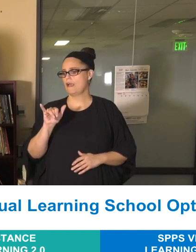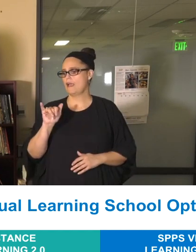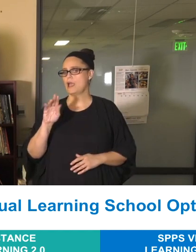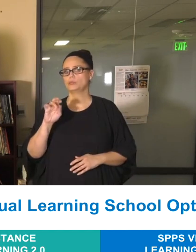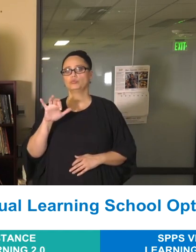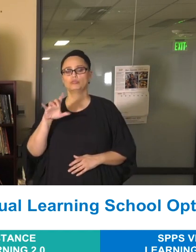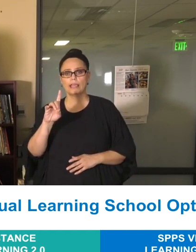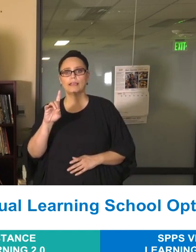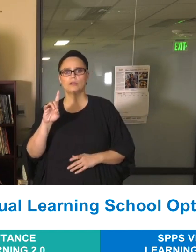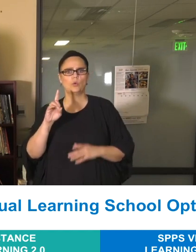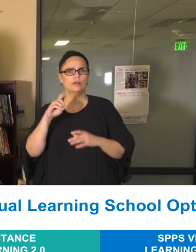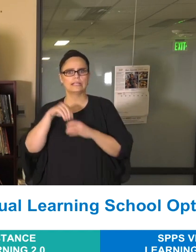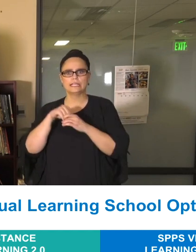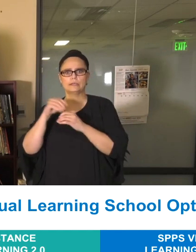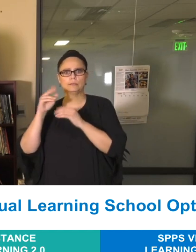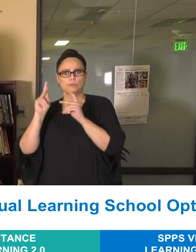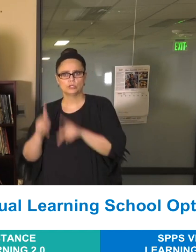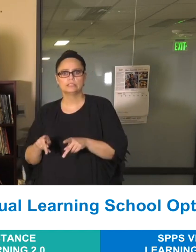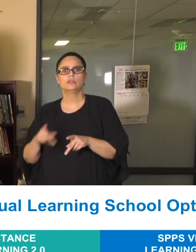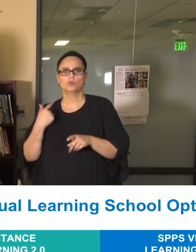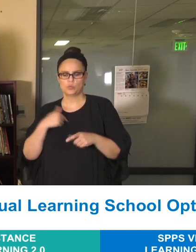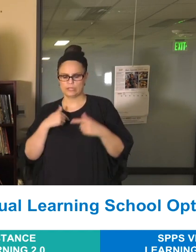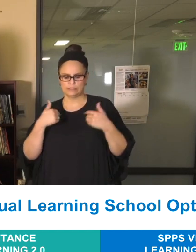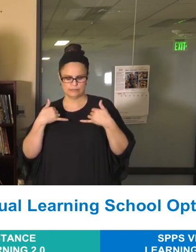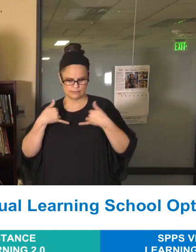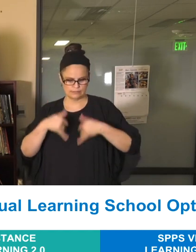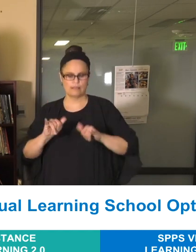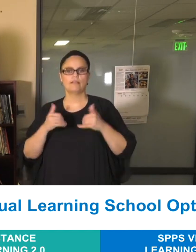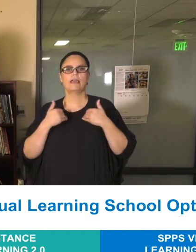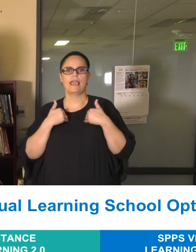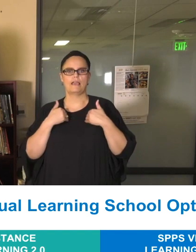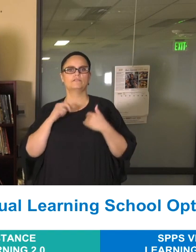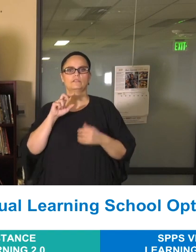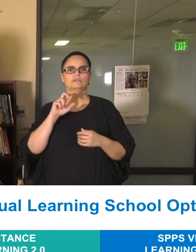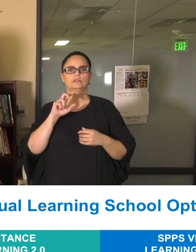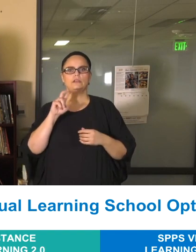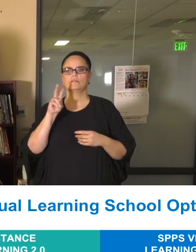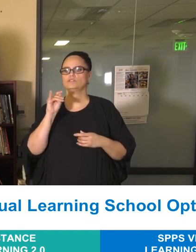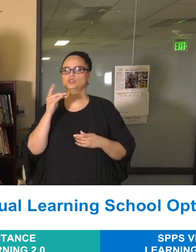that we do have a Saint Paul Public Schools virtual learning opportunity and you can find information on our